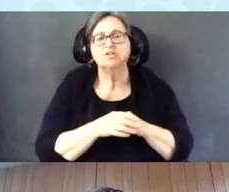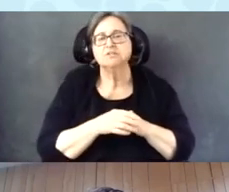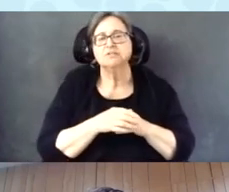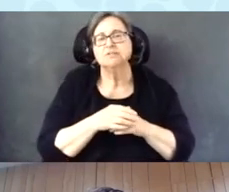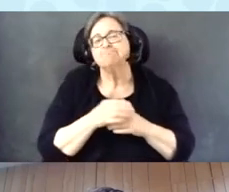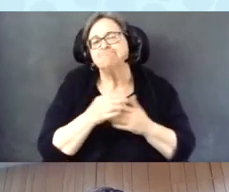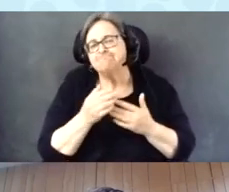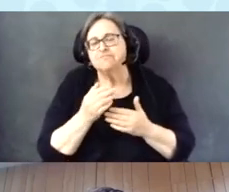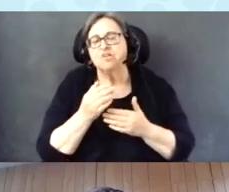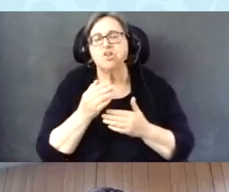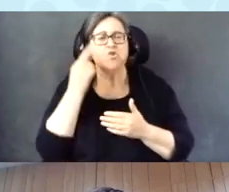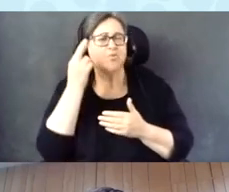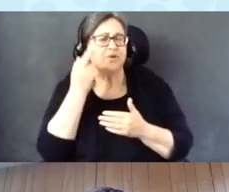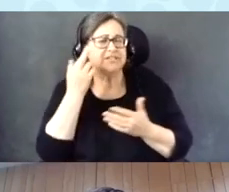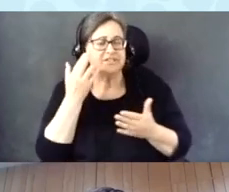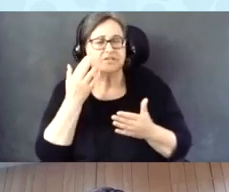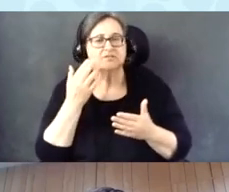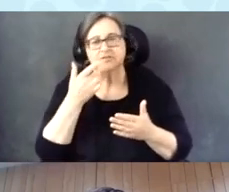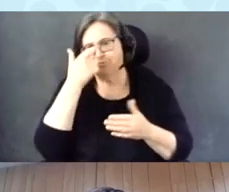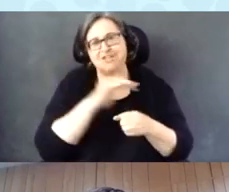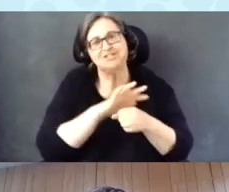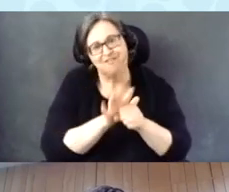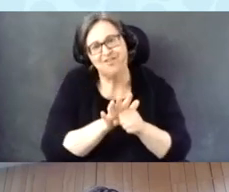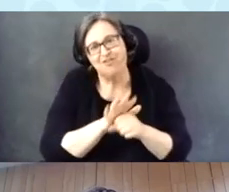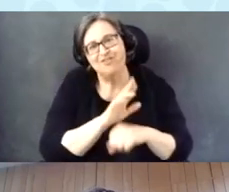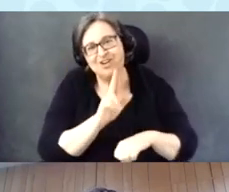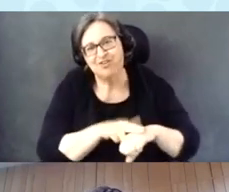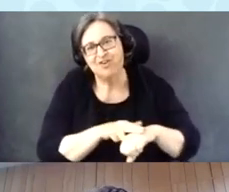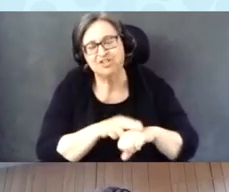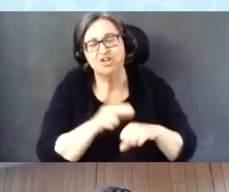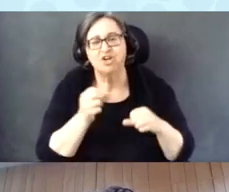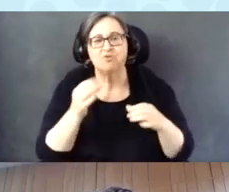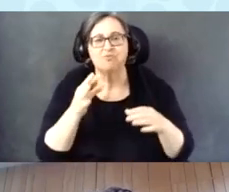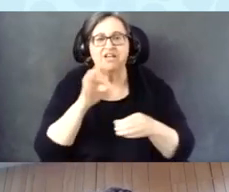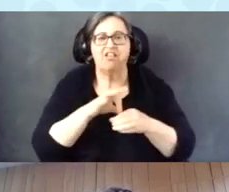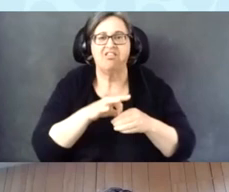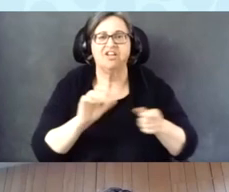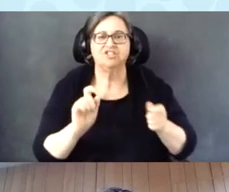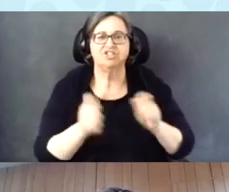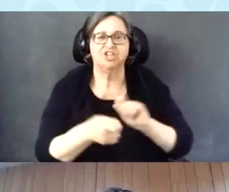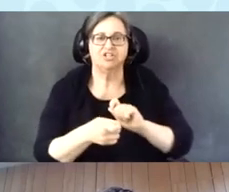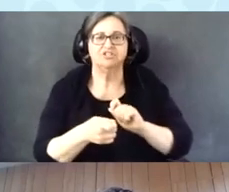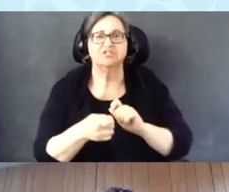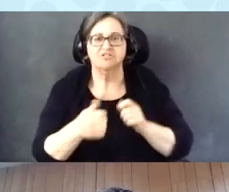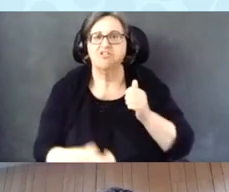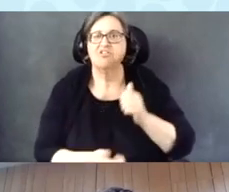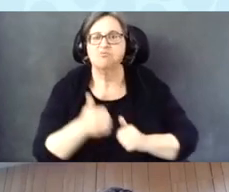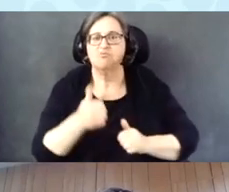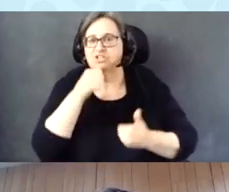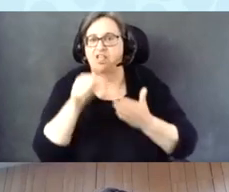Because of COVID, of course, many elections were changed to primarily vote by mail.